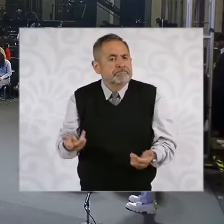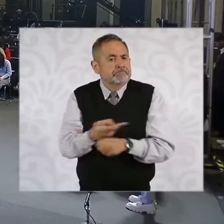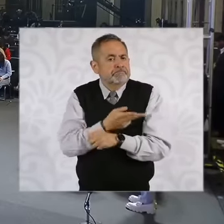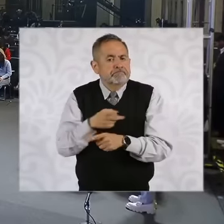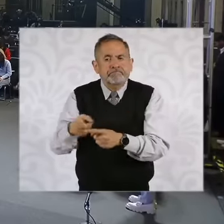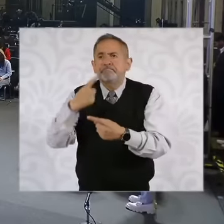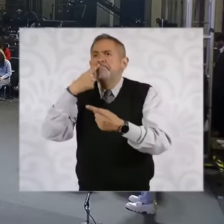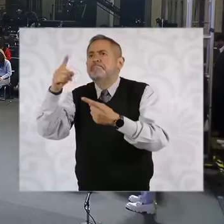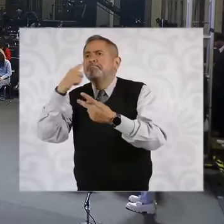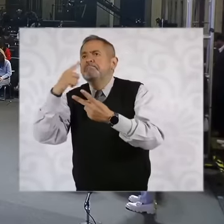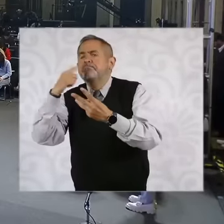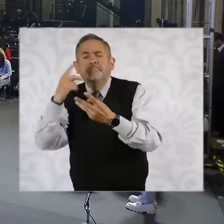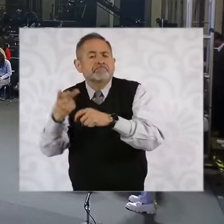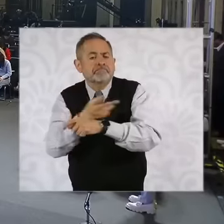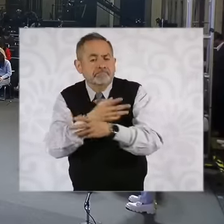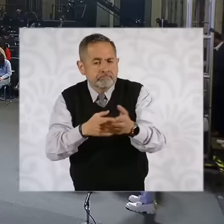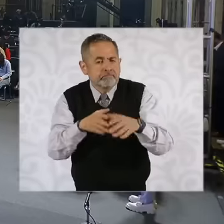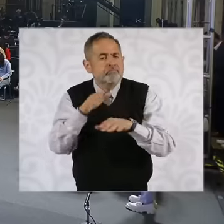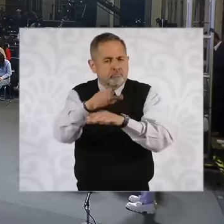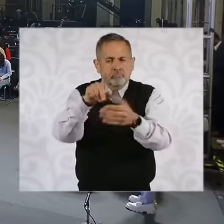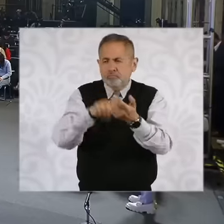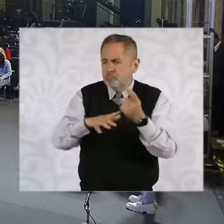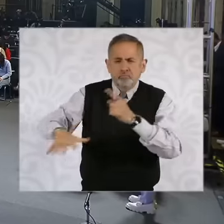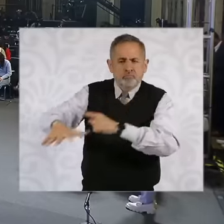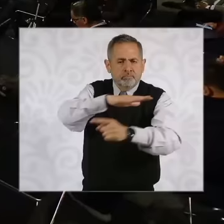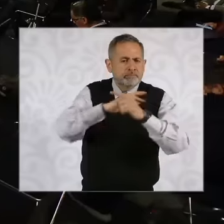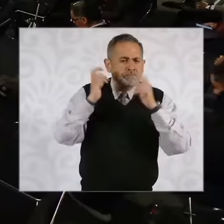is the diagnosis you have about what is being experienced in Chiapas, what is being